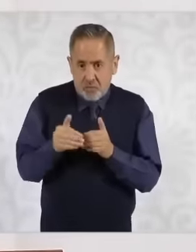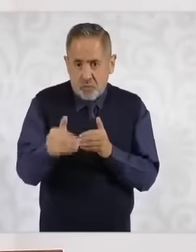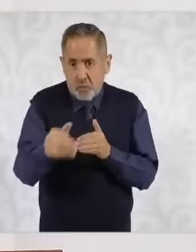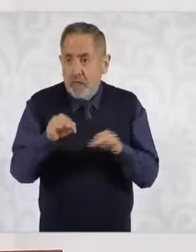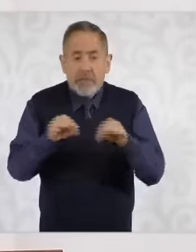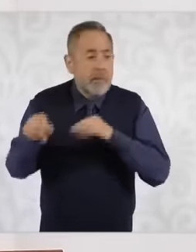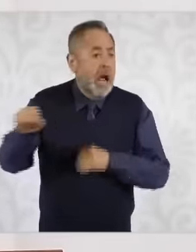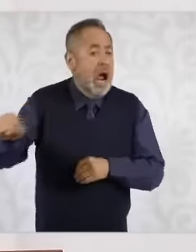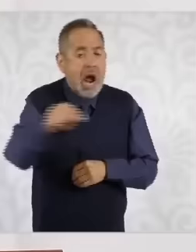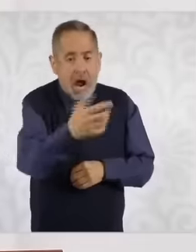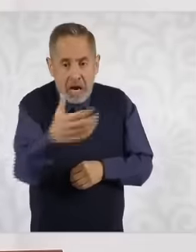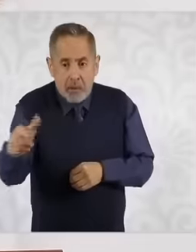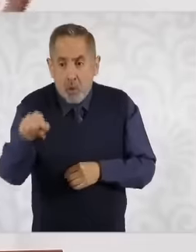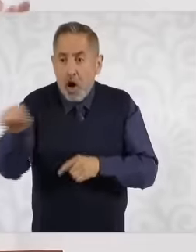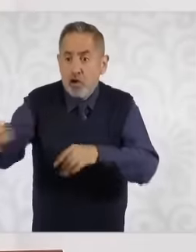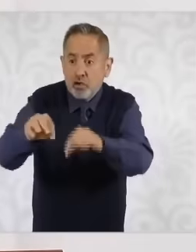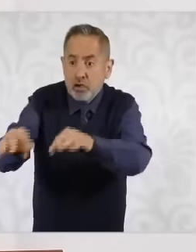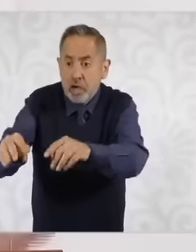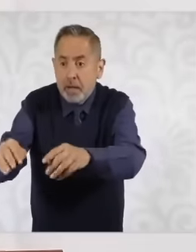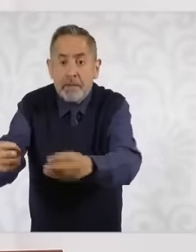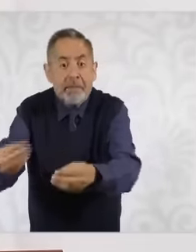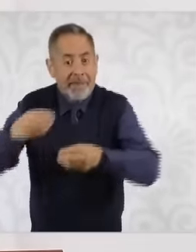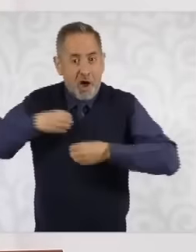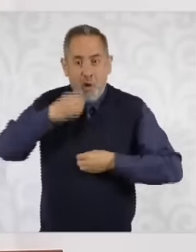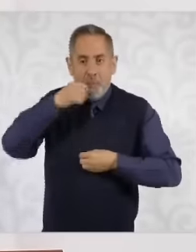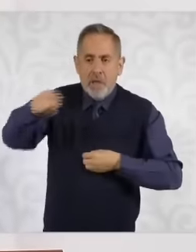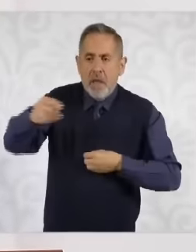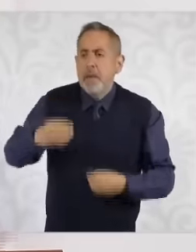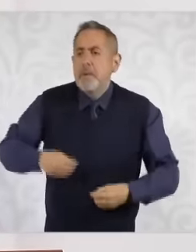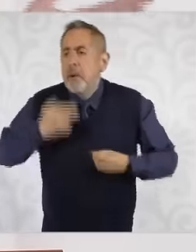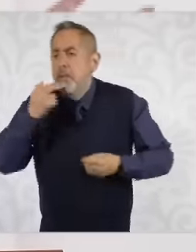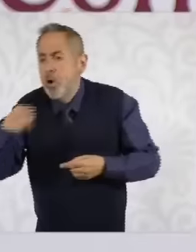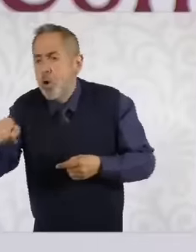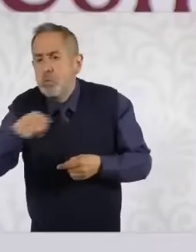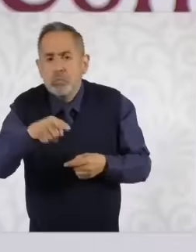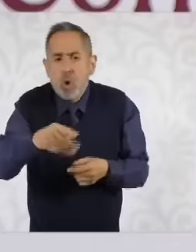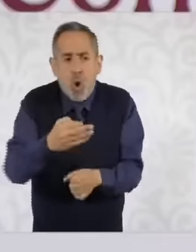fields that feed us live better When you start to feel that you are already feeling it With the